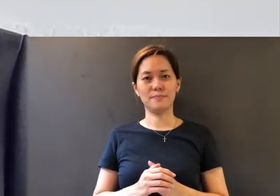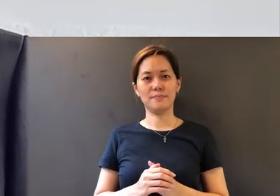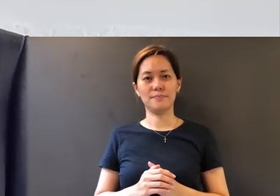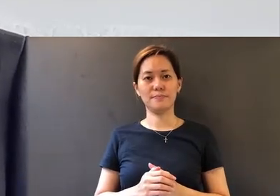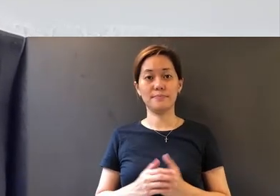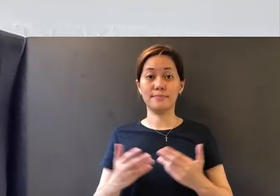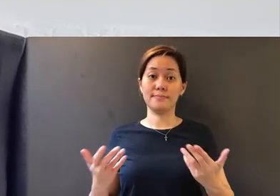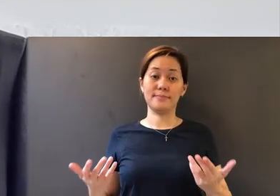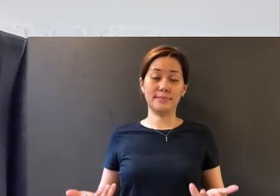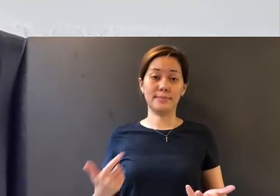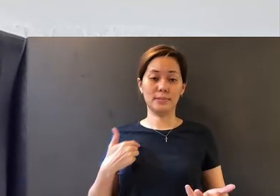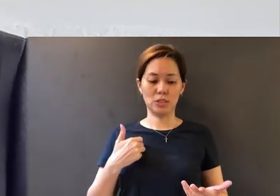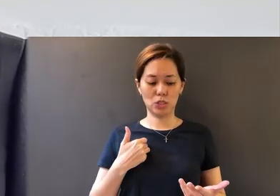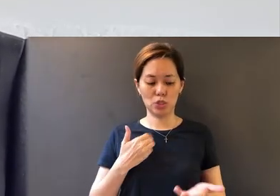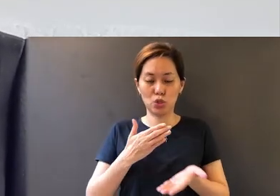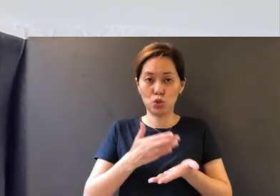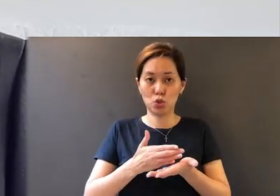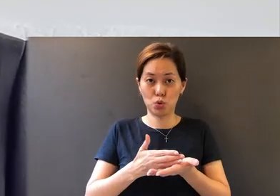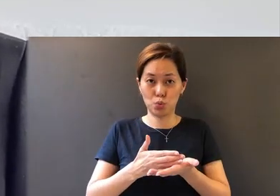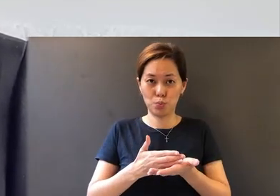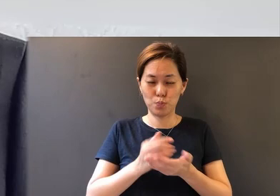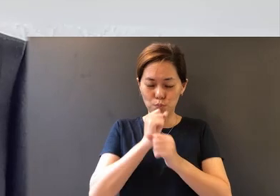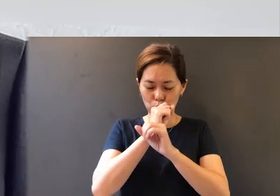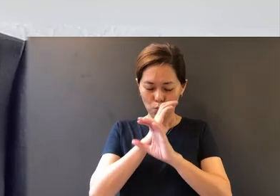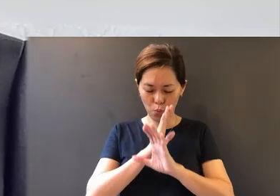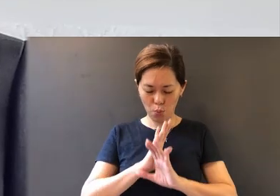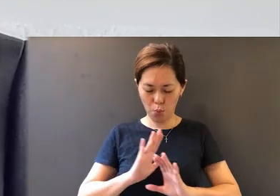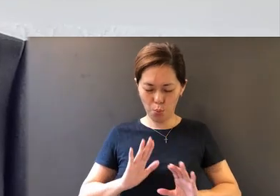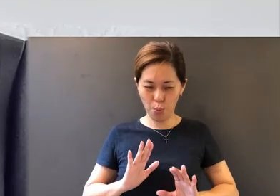Let me pause for a moment of silence to just